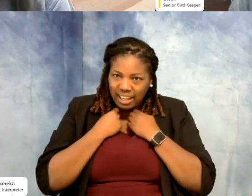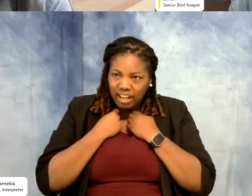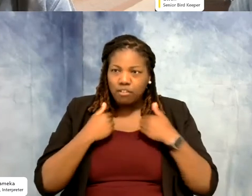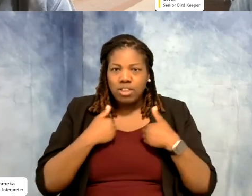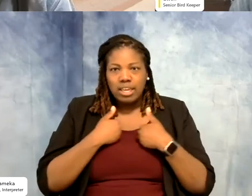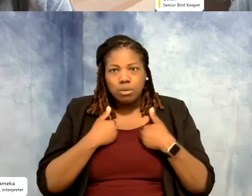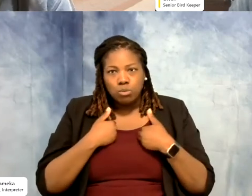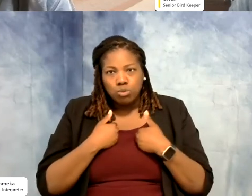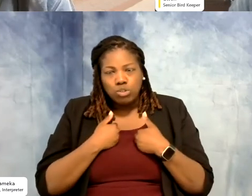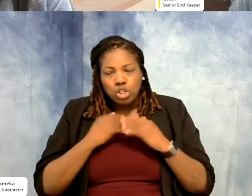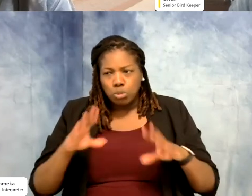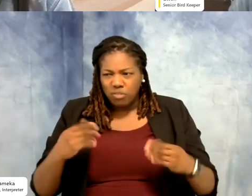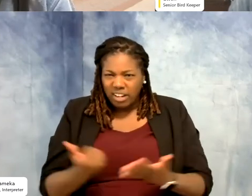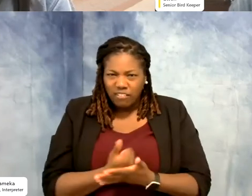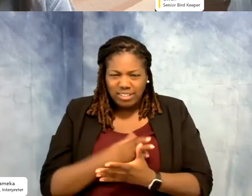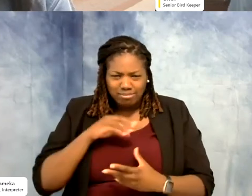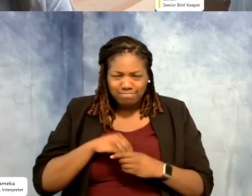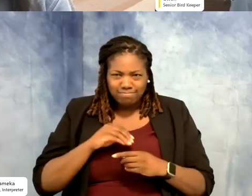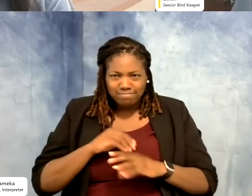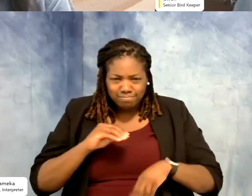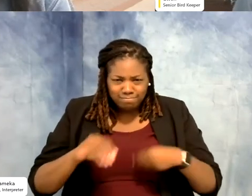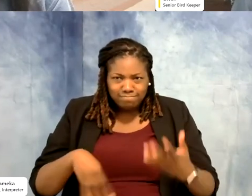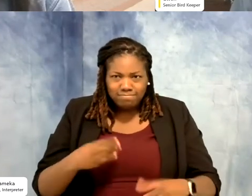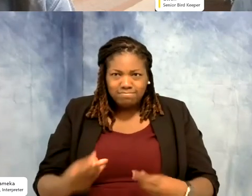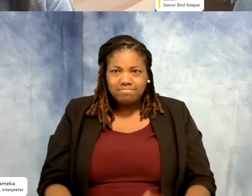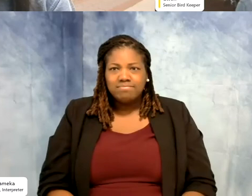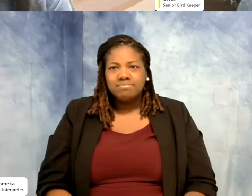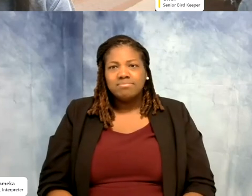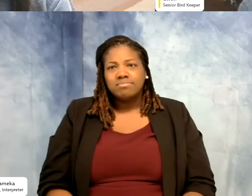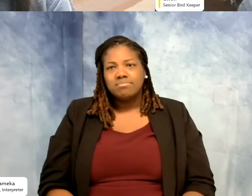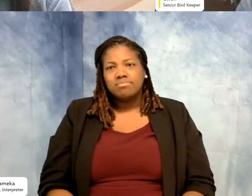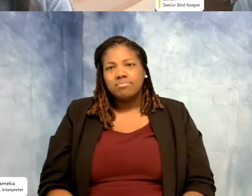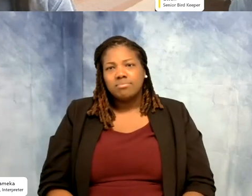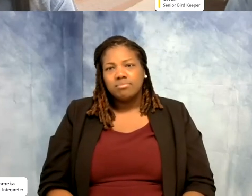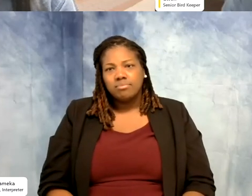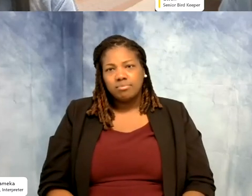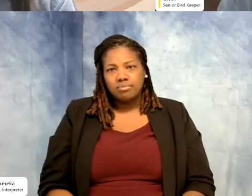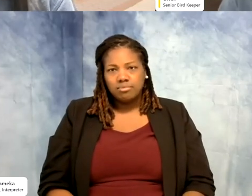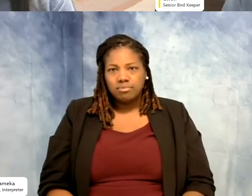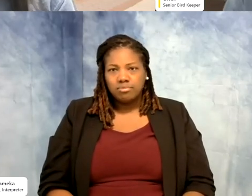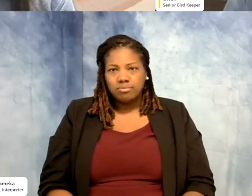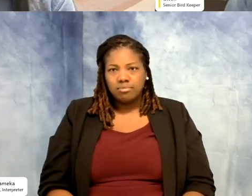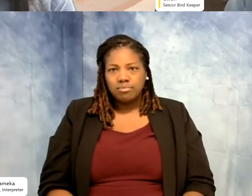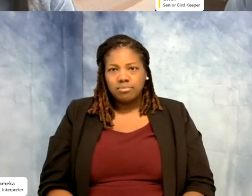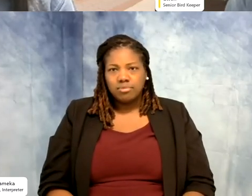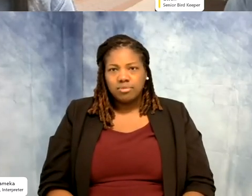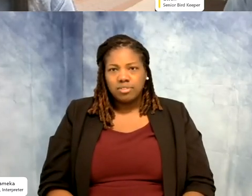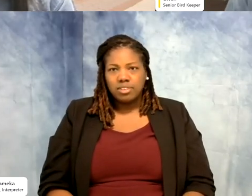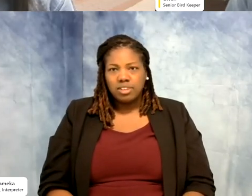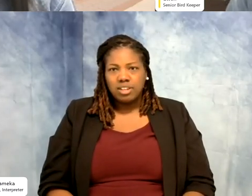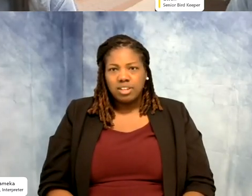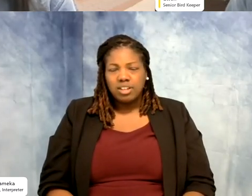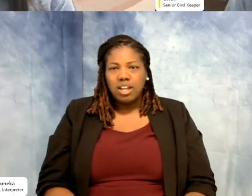and you give you all. No I would not go to work and choose an animal over my grandsons or my daughter